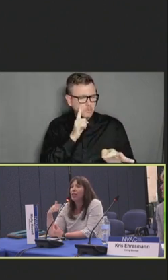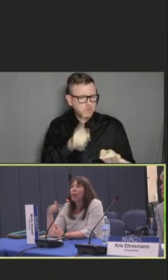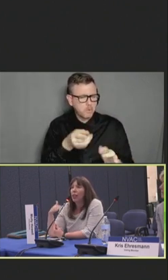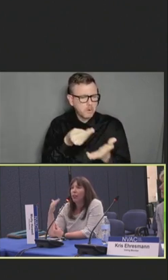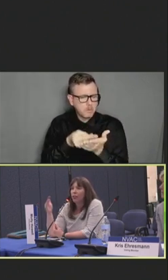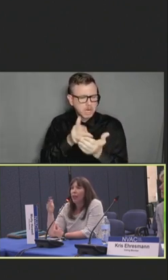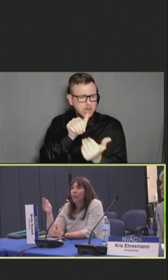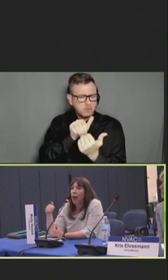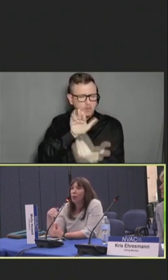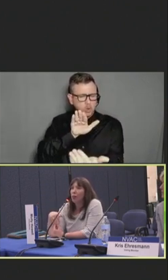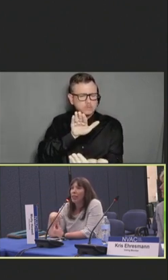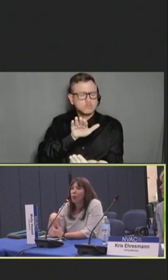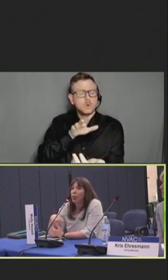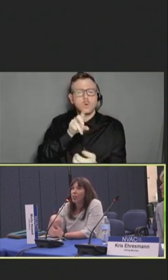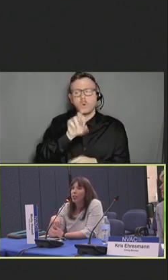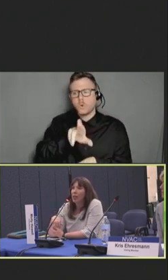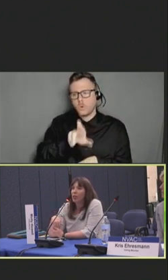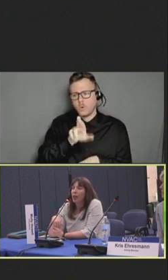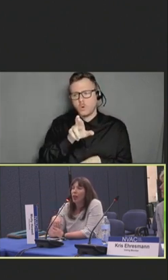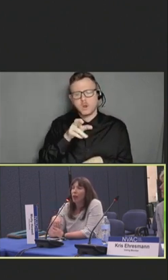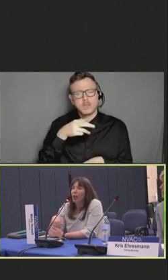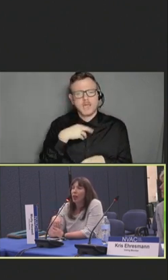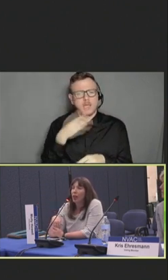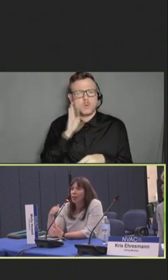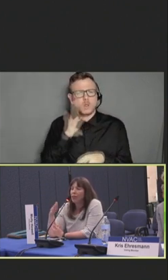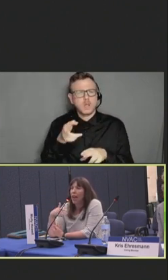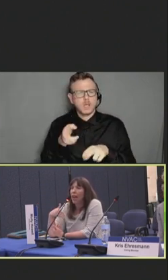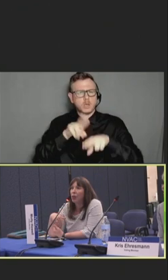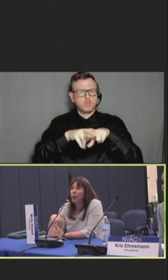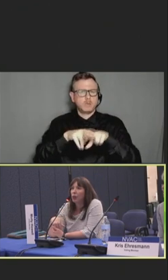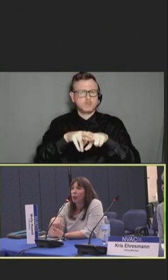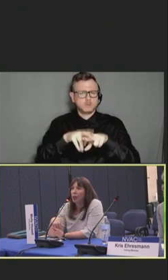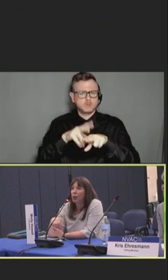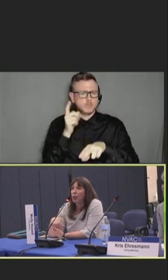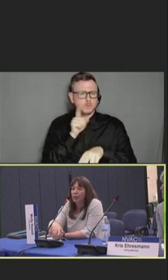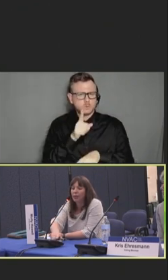that will be increased, make sure everyone's receiving adequate reimbursement.